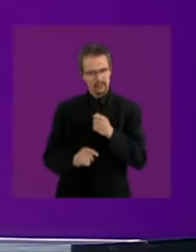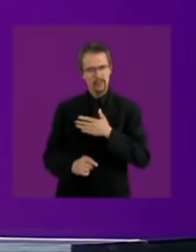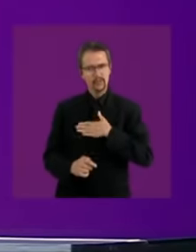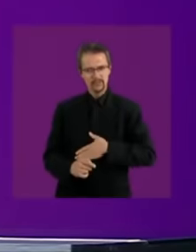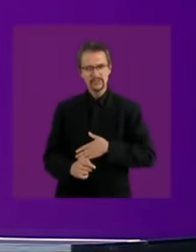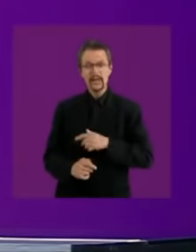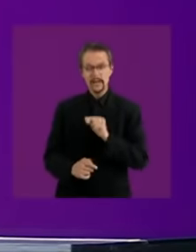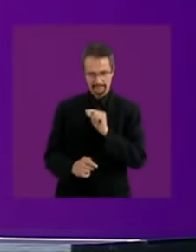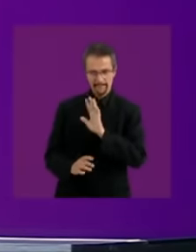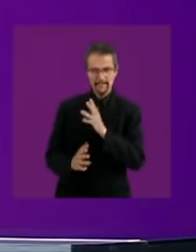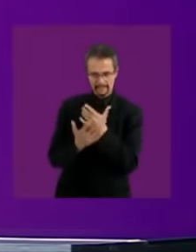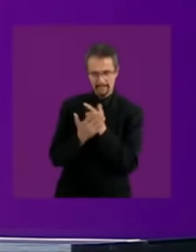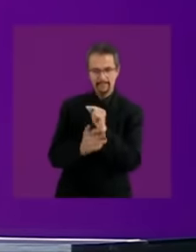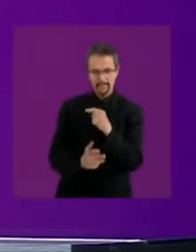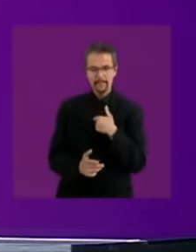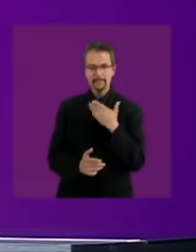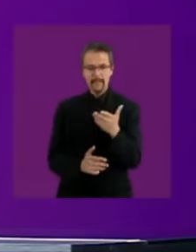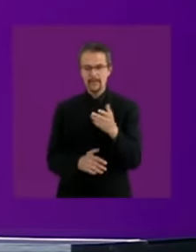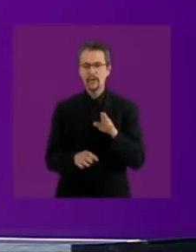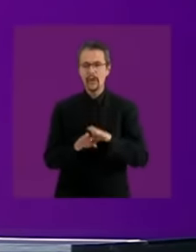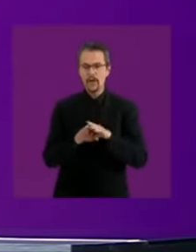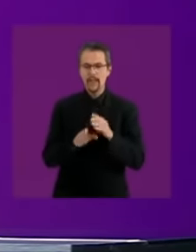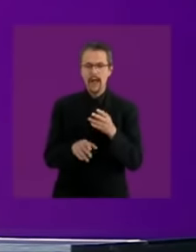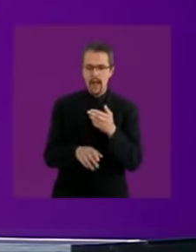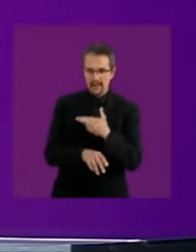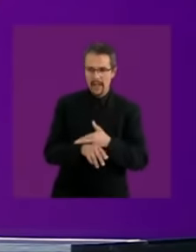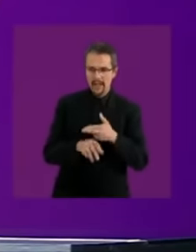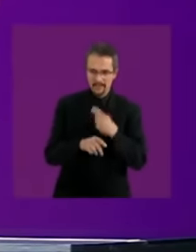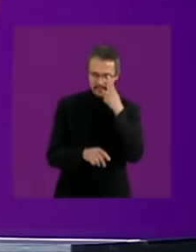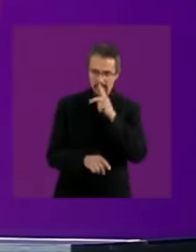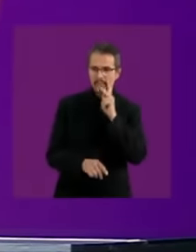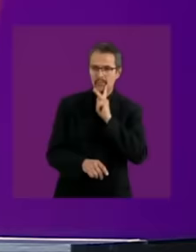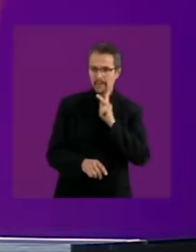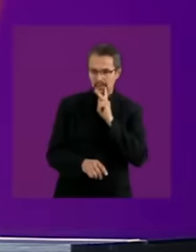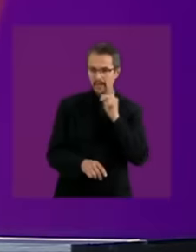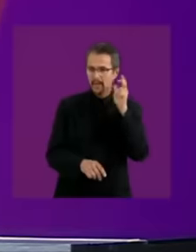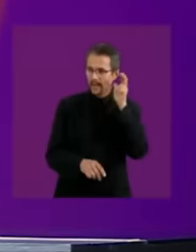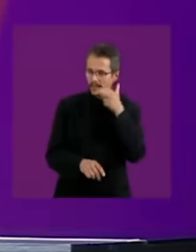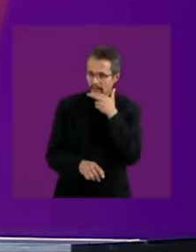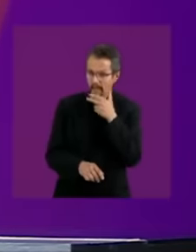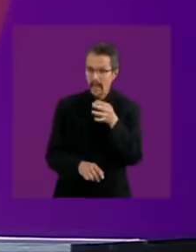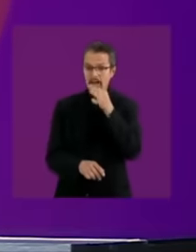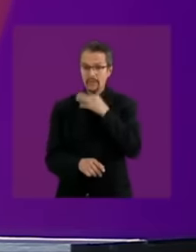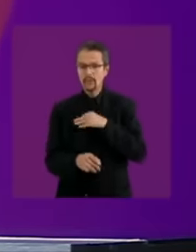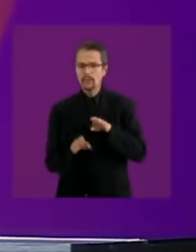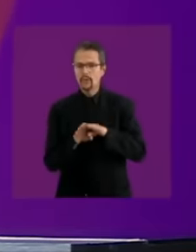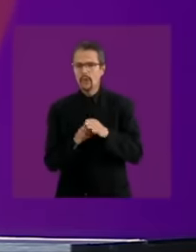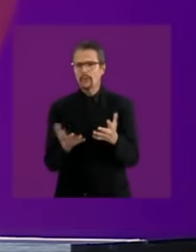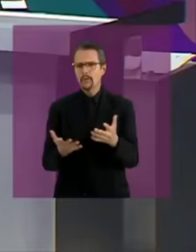I'm going to ask you to confirm